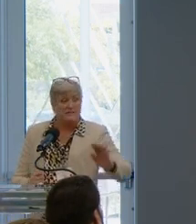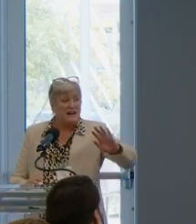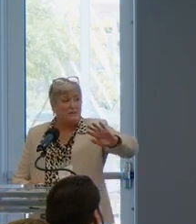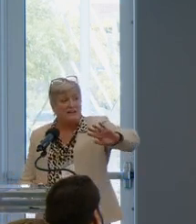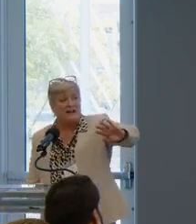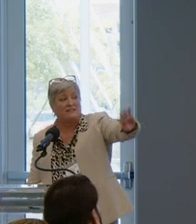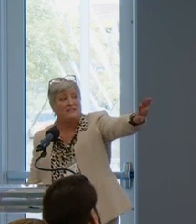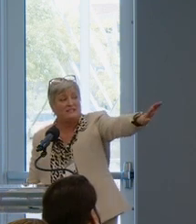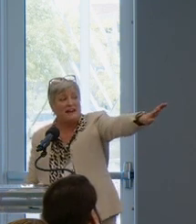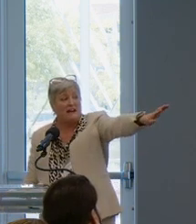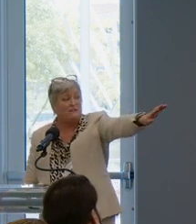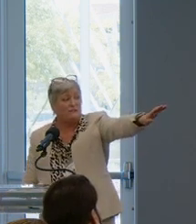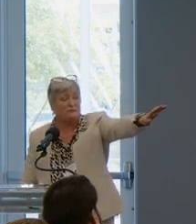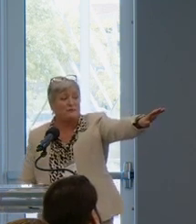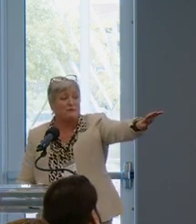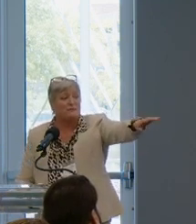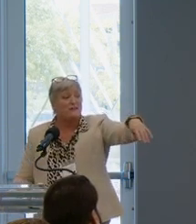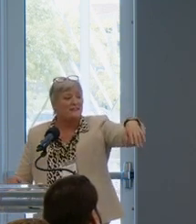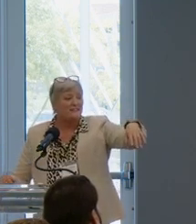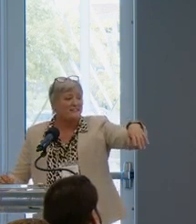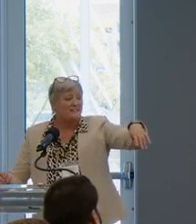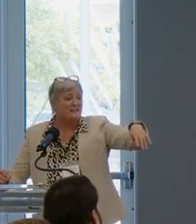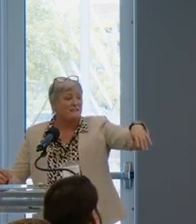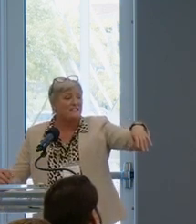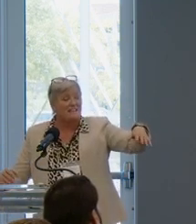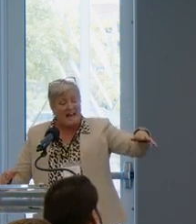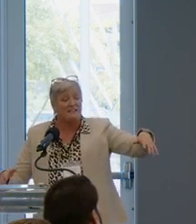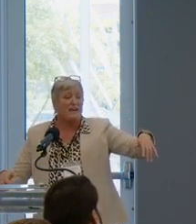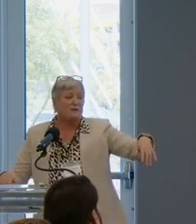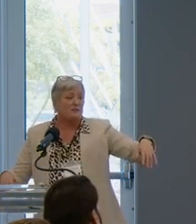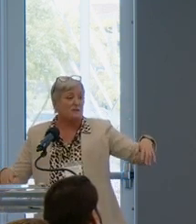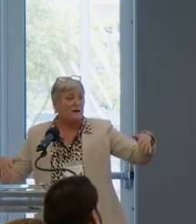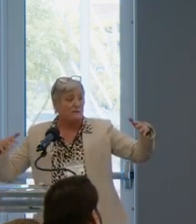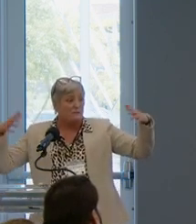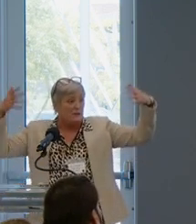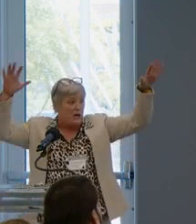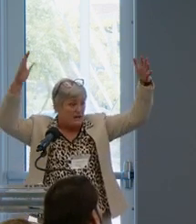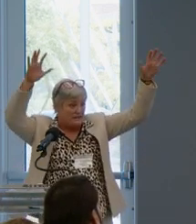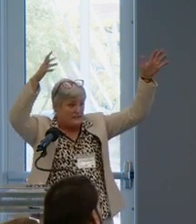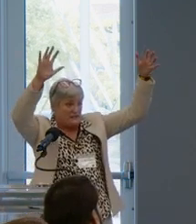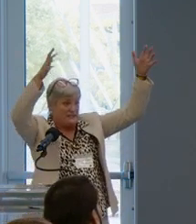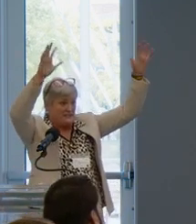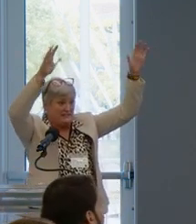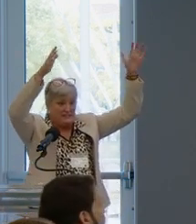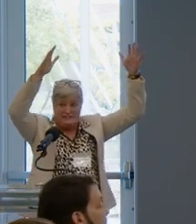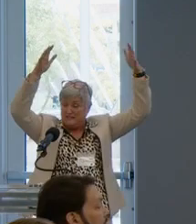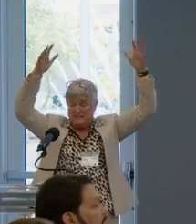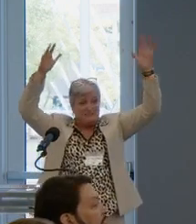And I would like this half of the room to give a sign language round of applause. (audience applauding)